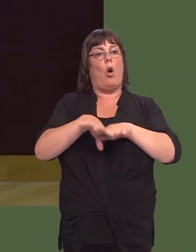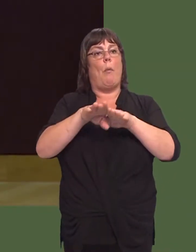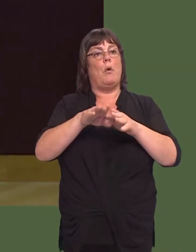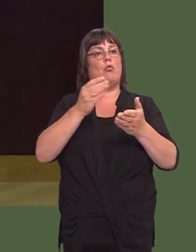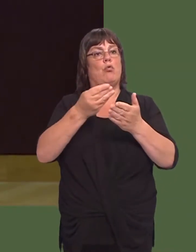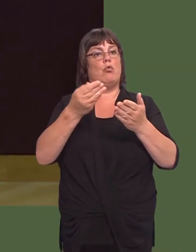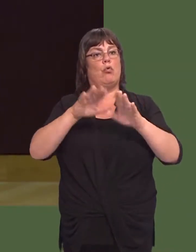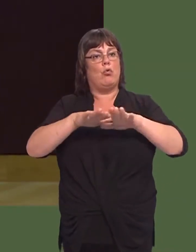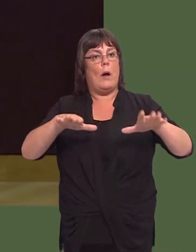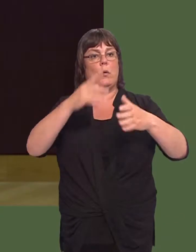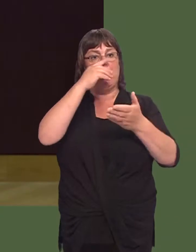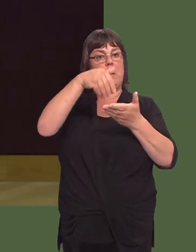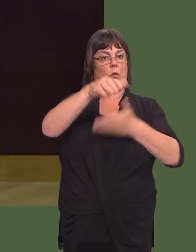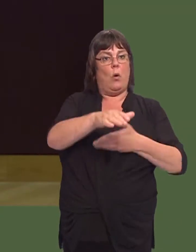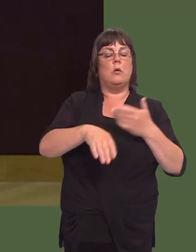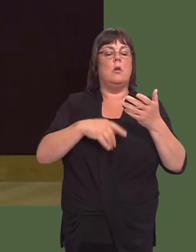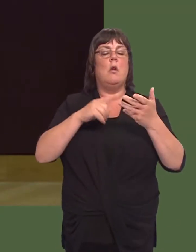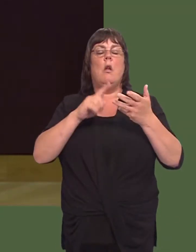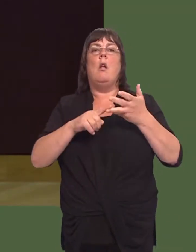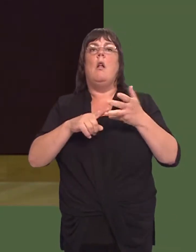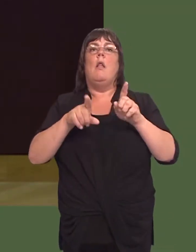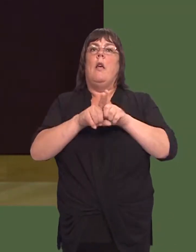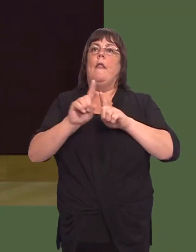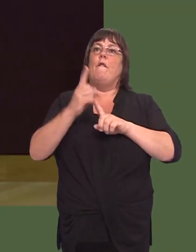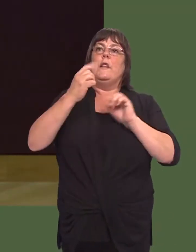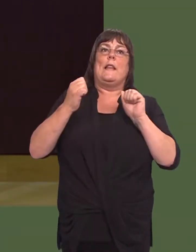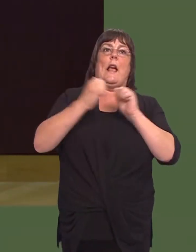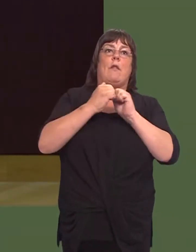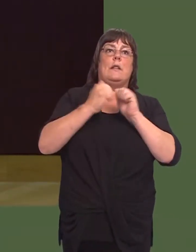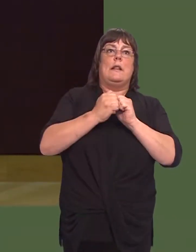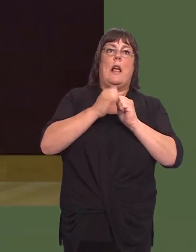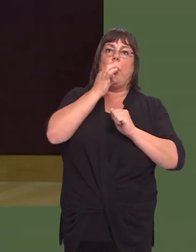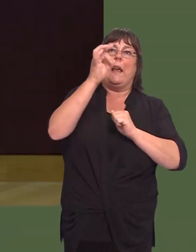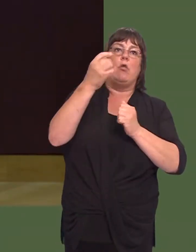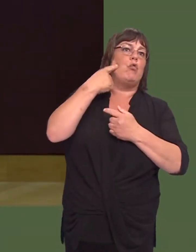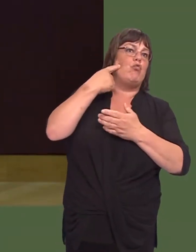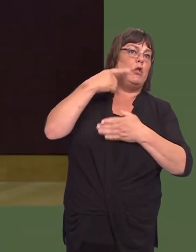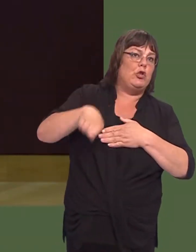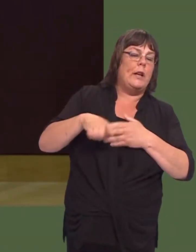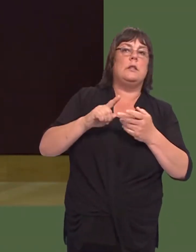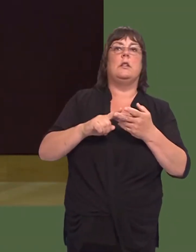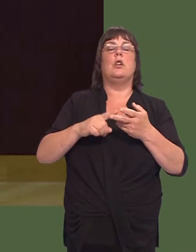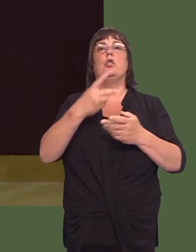Then, in April 2016, Edwina Hart rejected the first guarantee application.